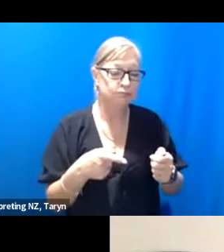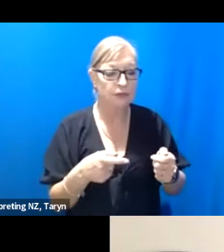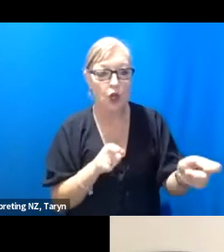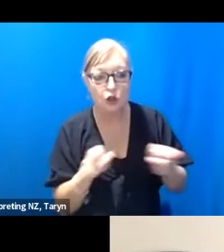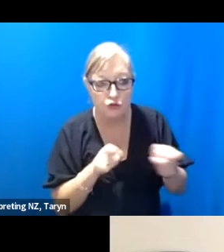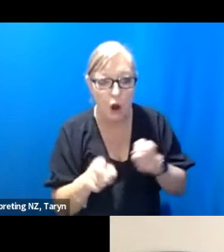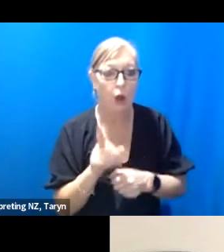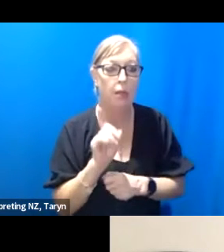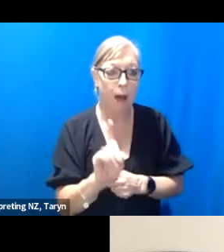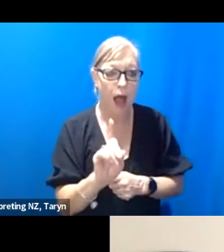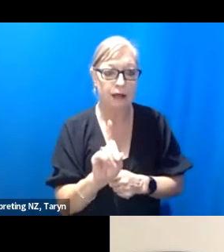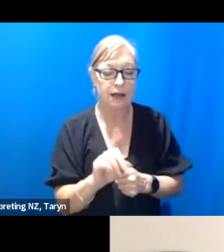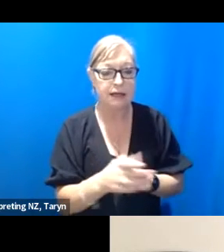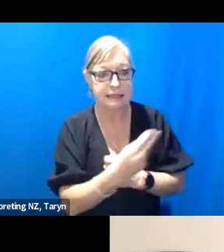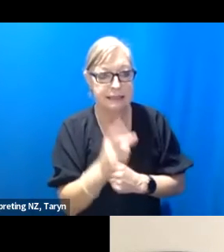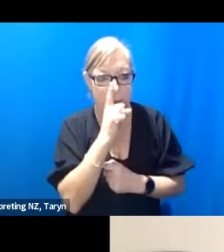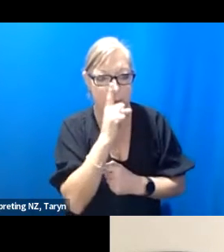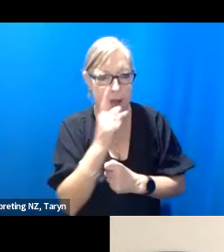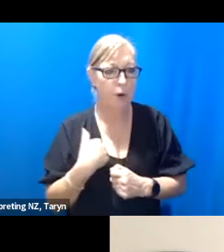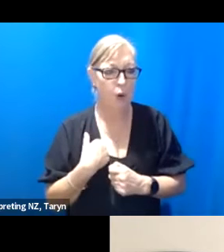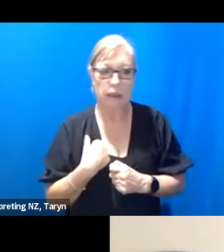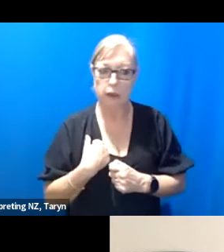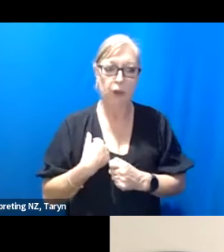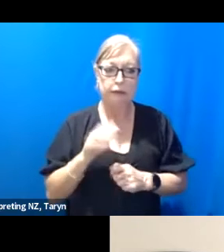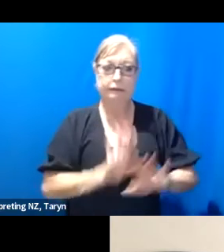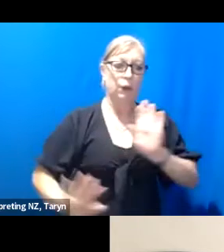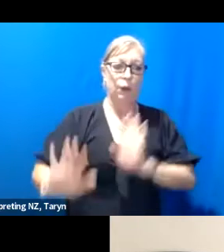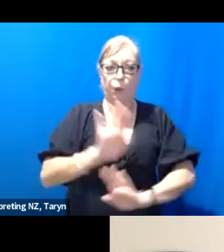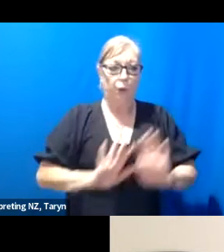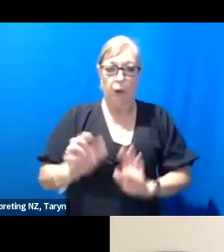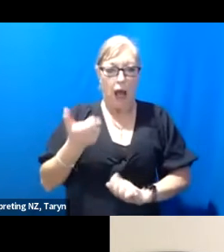people that you've worked with around that sort of approach of, you know,